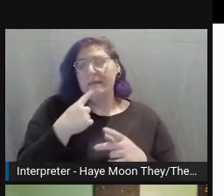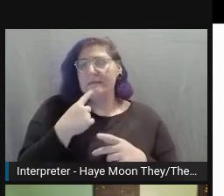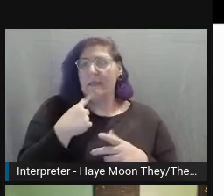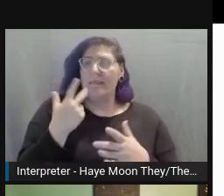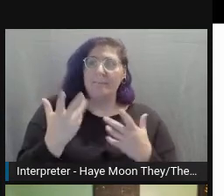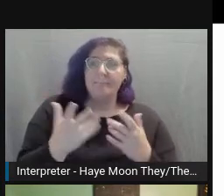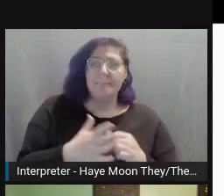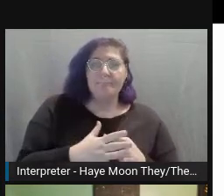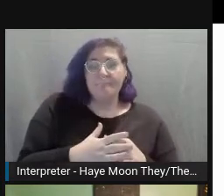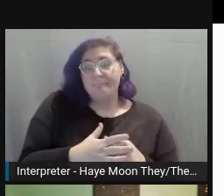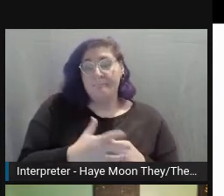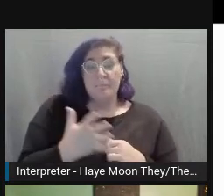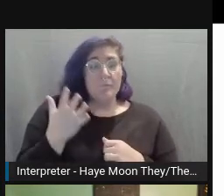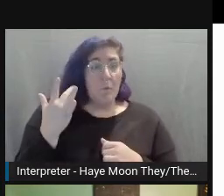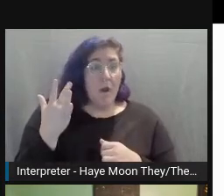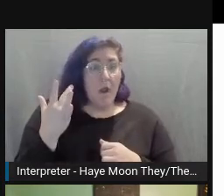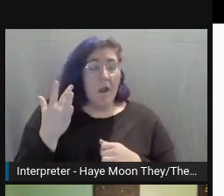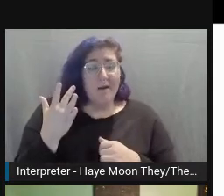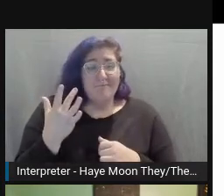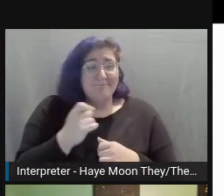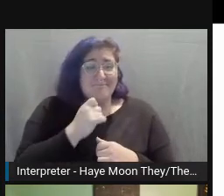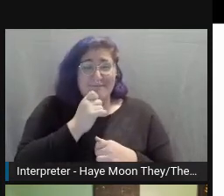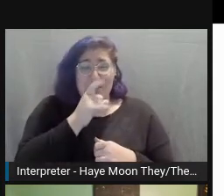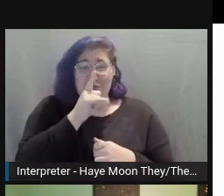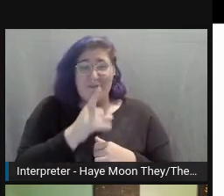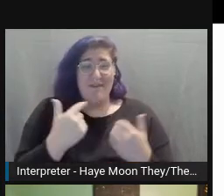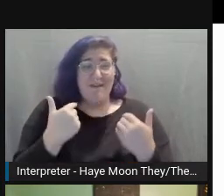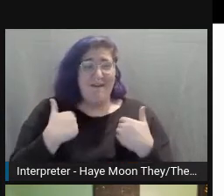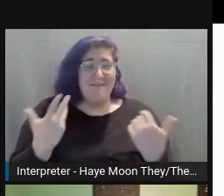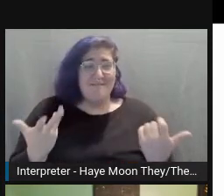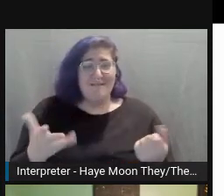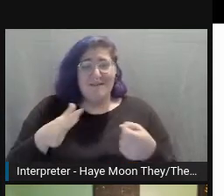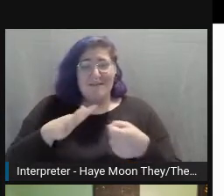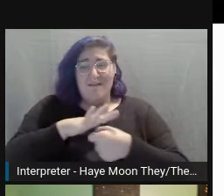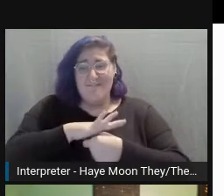of it is just not having enough-- how do I want to say it?